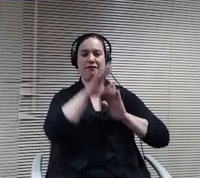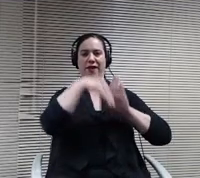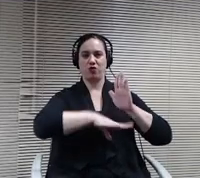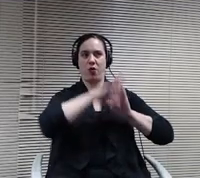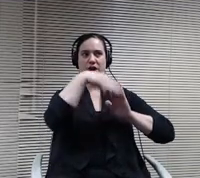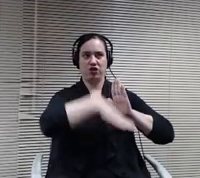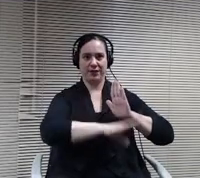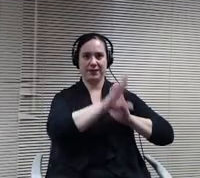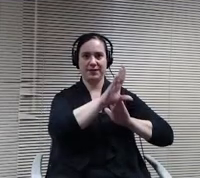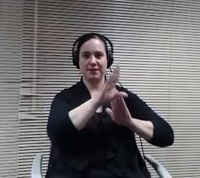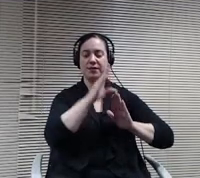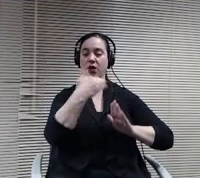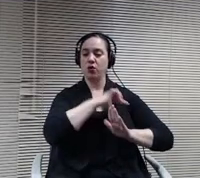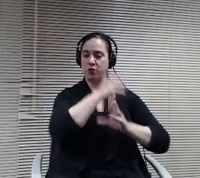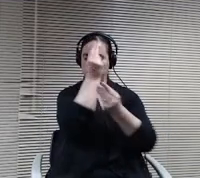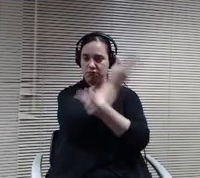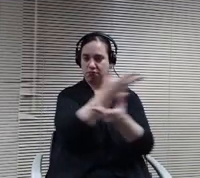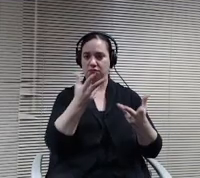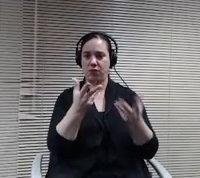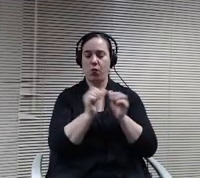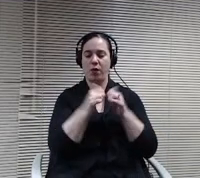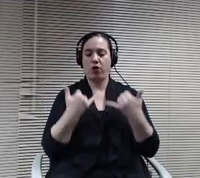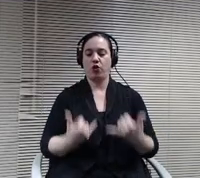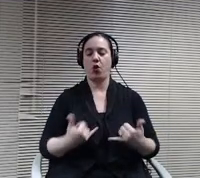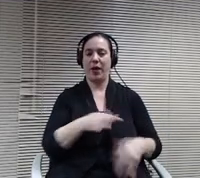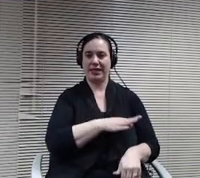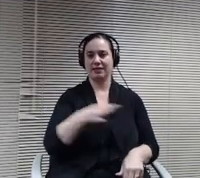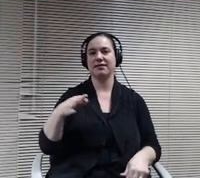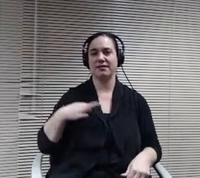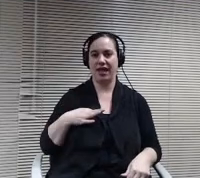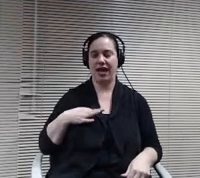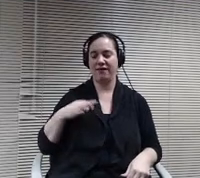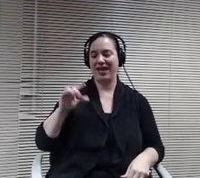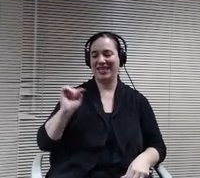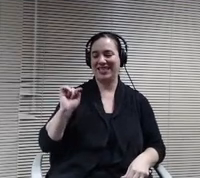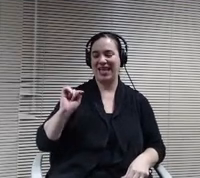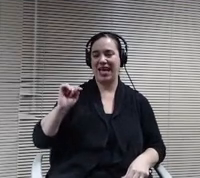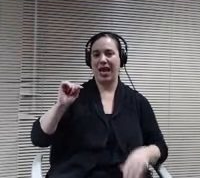Tonka's staff at at T. Plus it is not for anyone's lack of